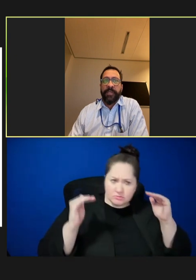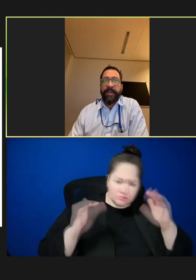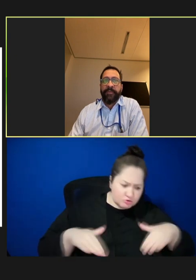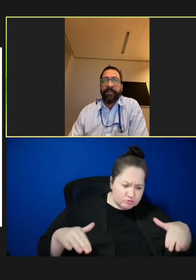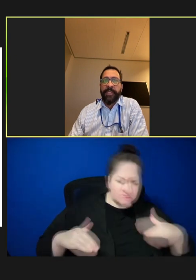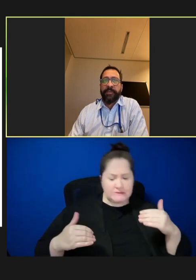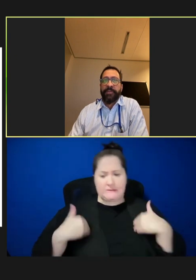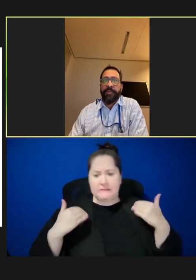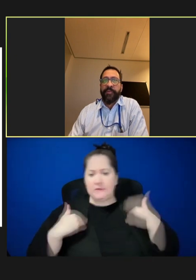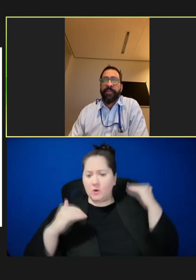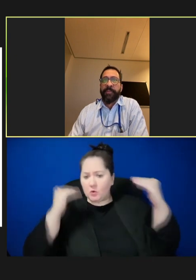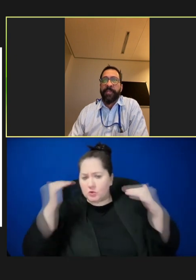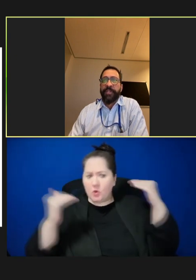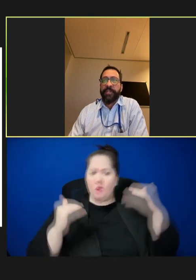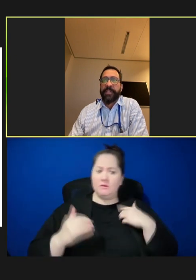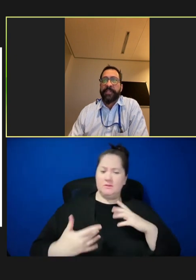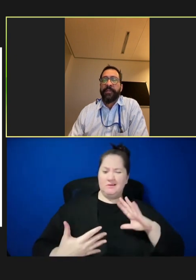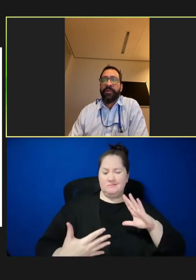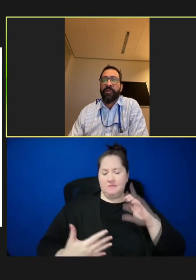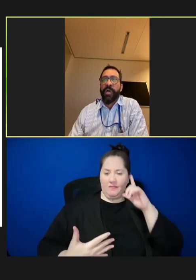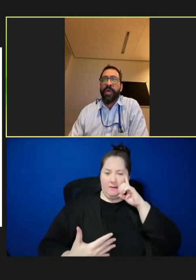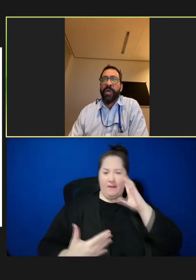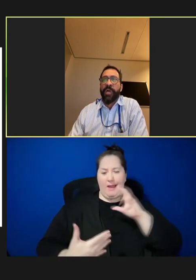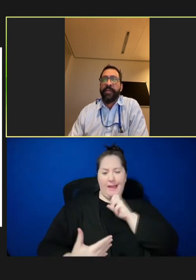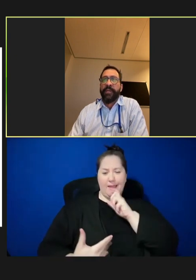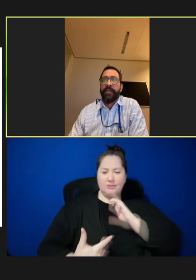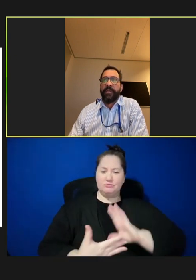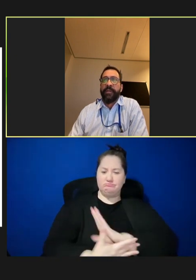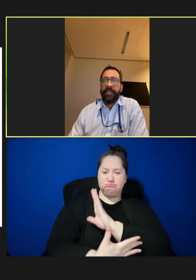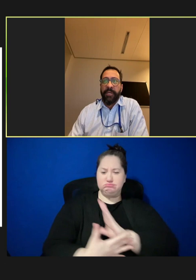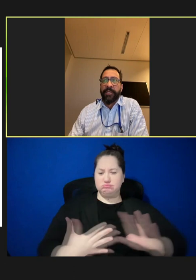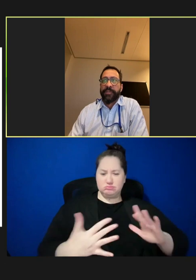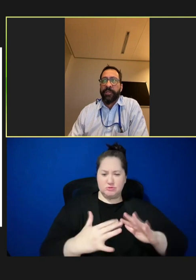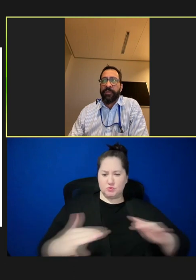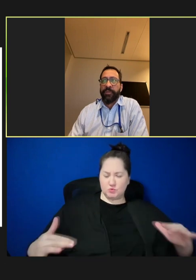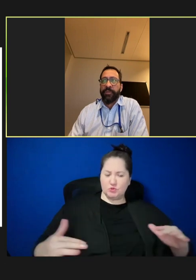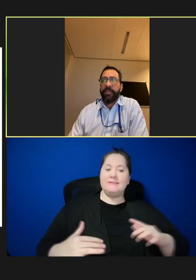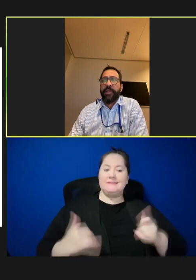accounting for age distribution of the population. It's still overwhelmingly the youngest children.